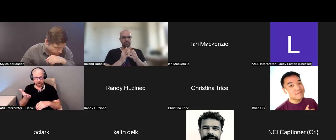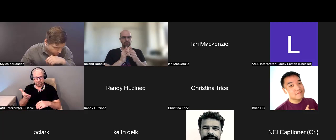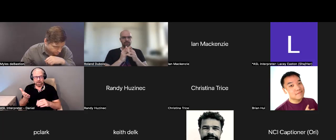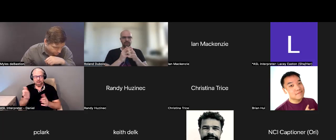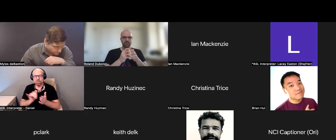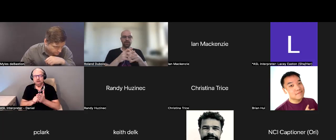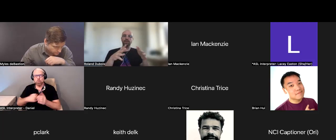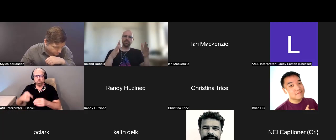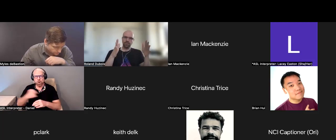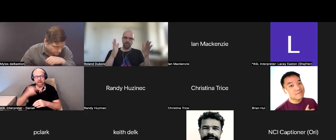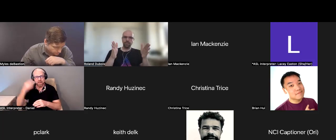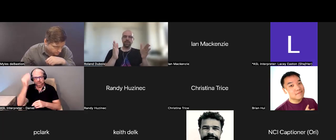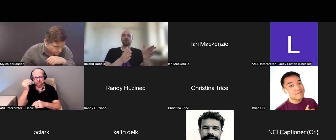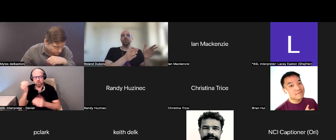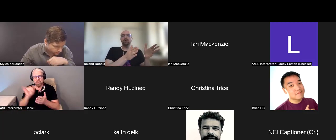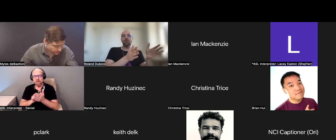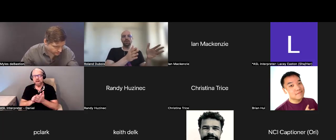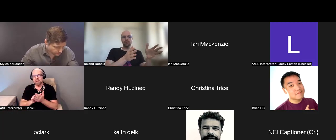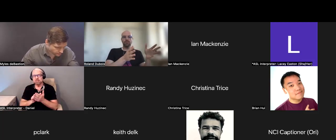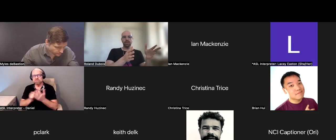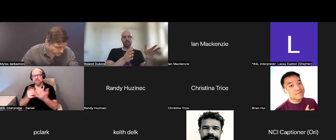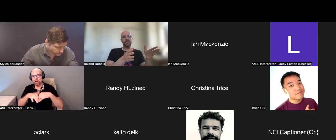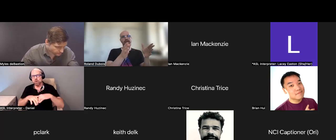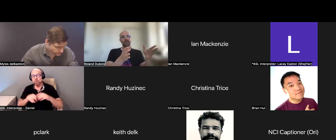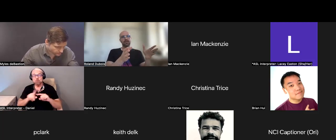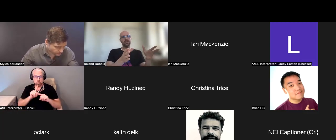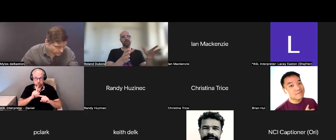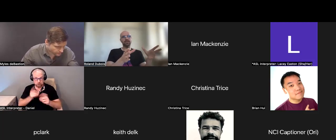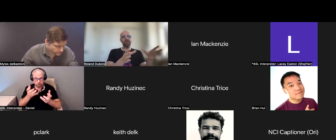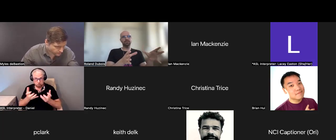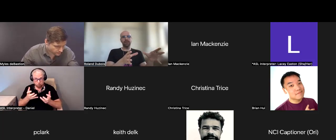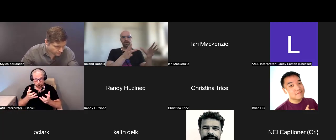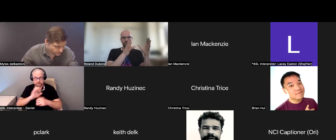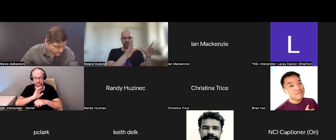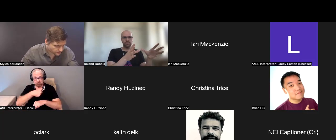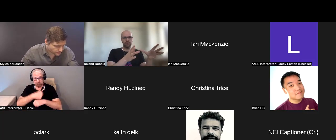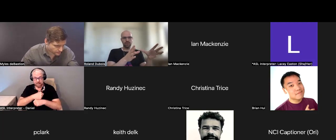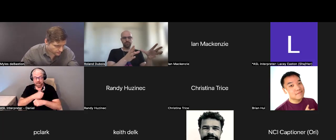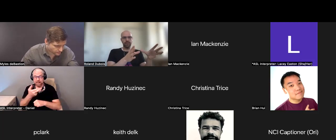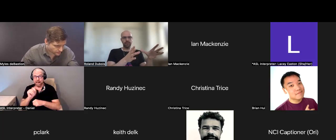about to integrate -- do we want to create a Hackathon that is mainly focused on disability